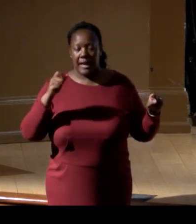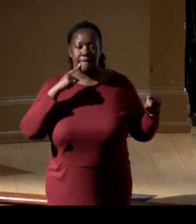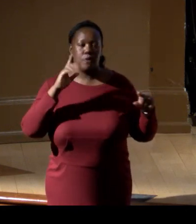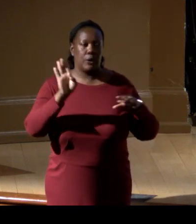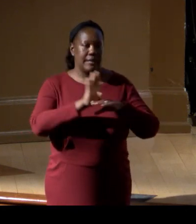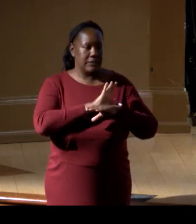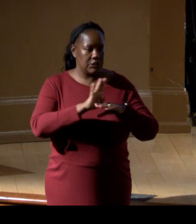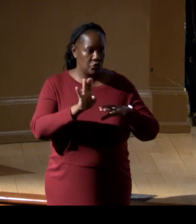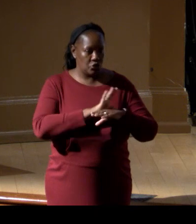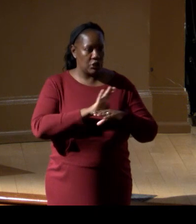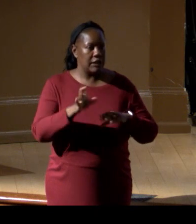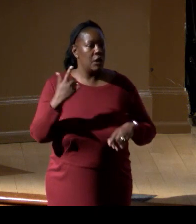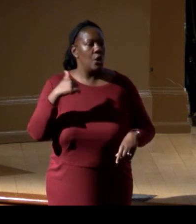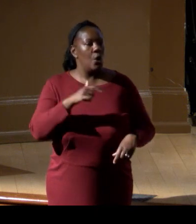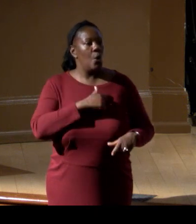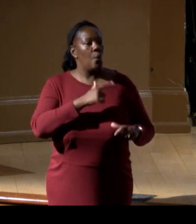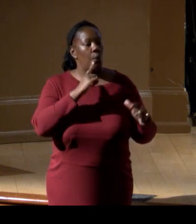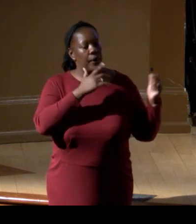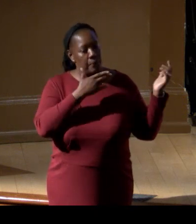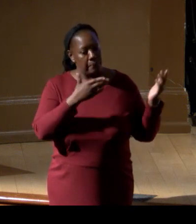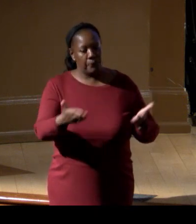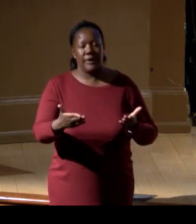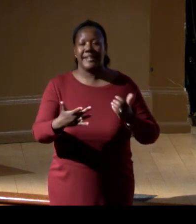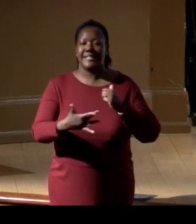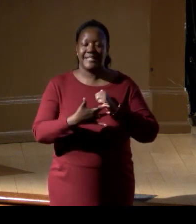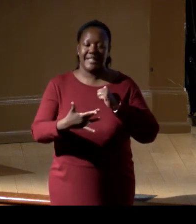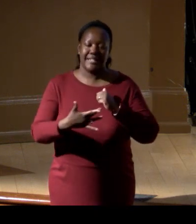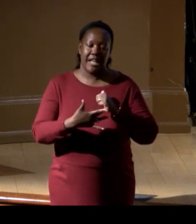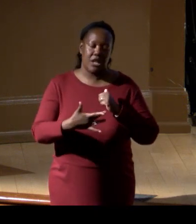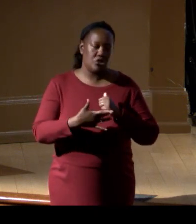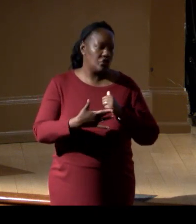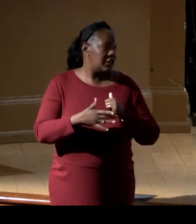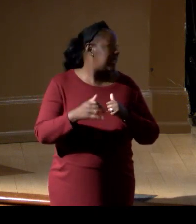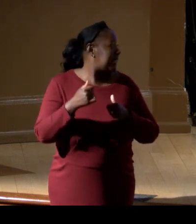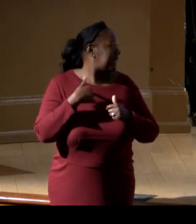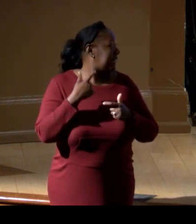we're bringing platforms with offshore wind that are gonna be out there for 30 years